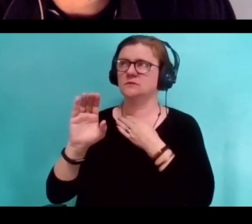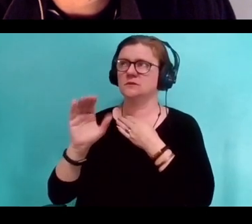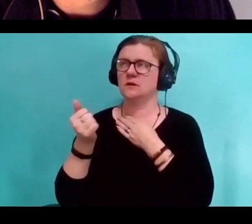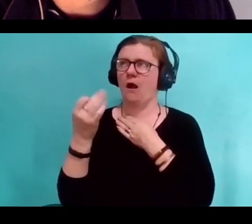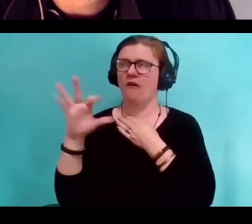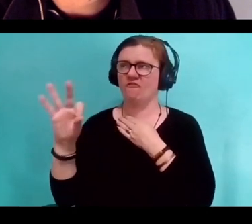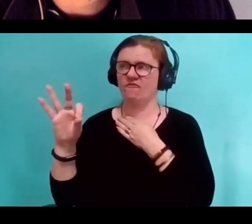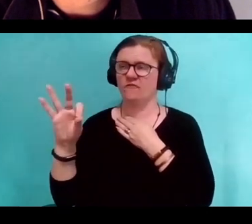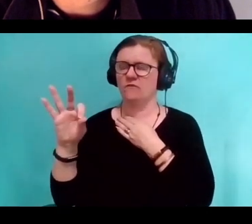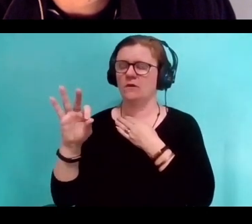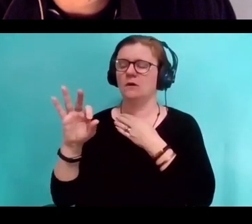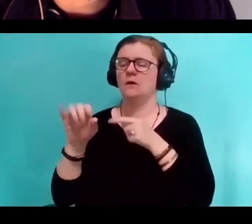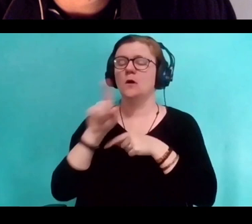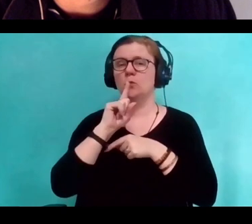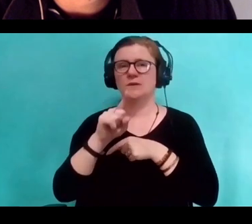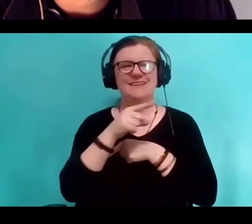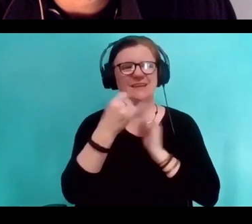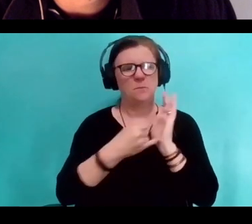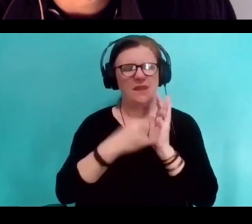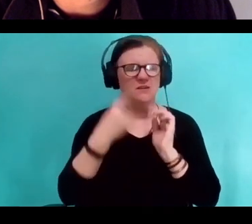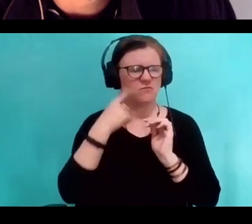but an art critic who went and sat for Freud.